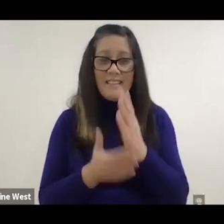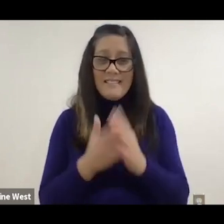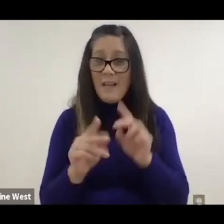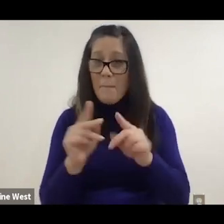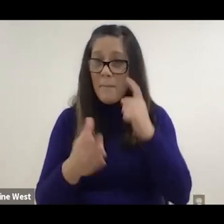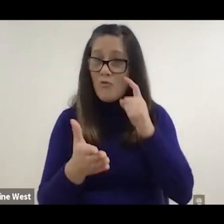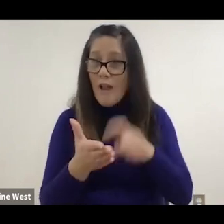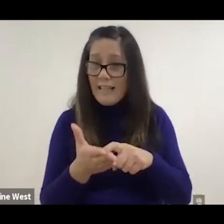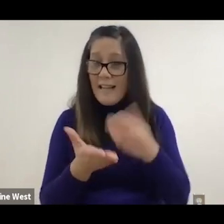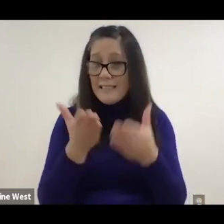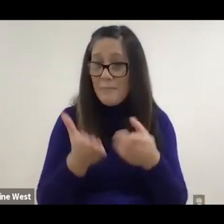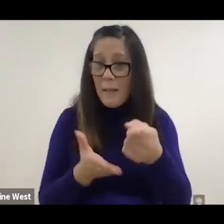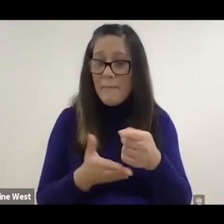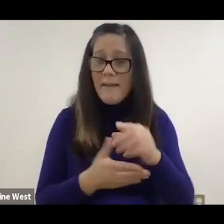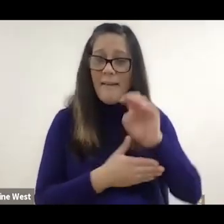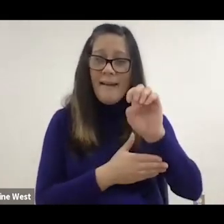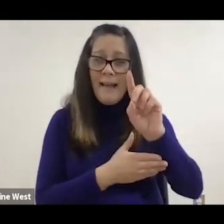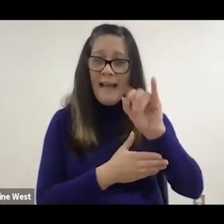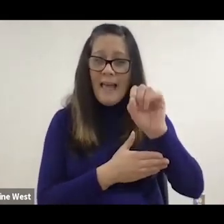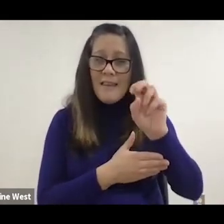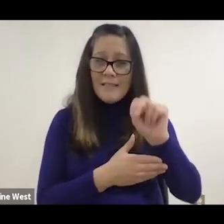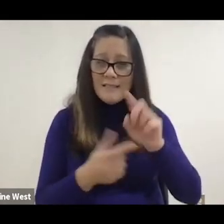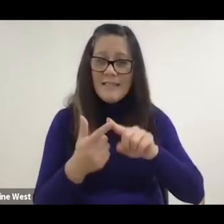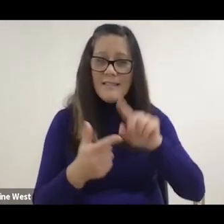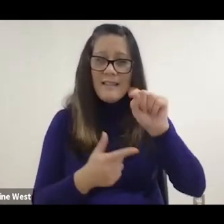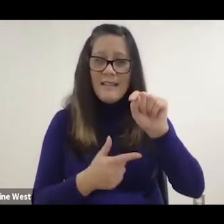there you might recognize. Thomas Edison, Nikola Tesla,